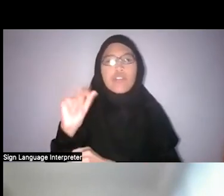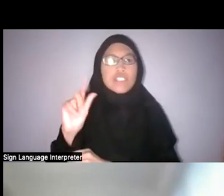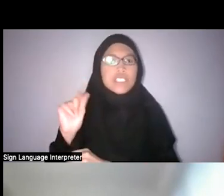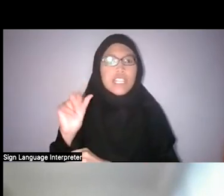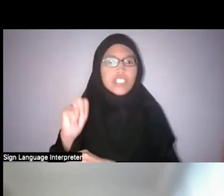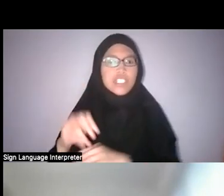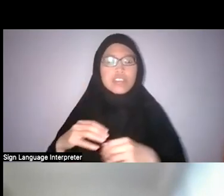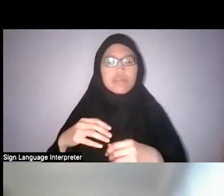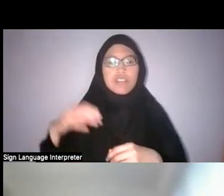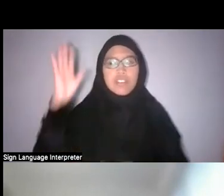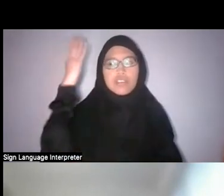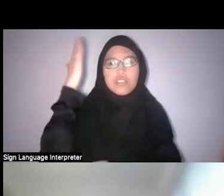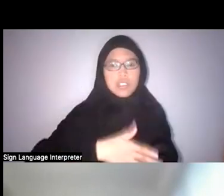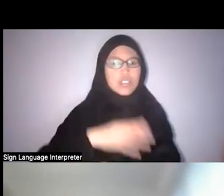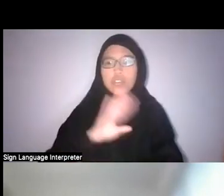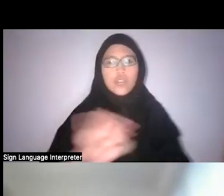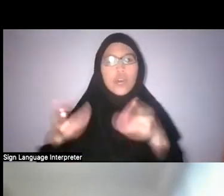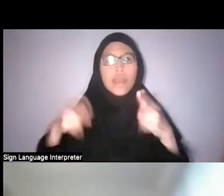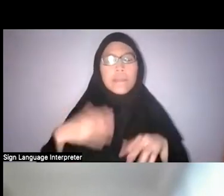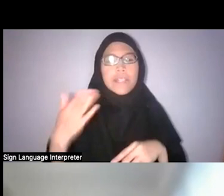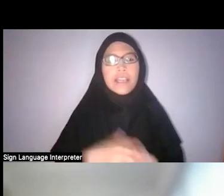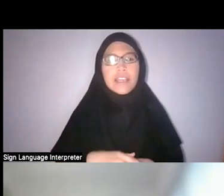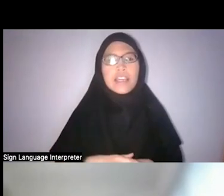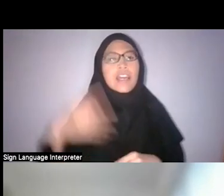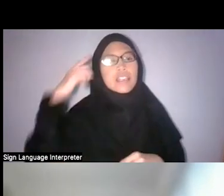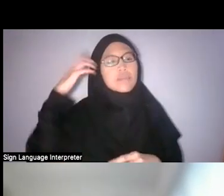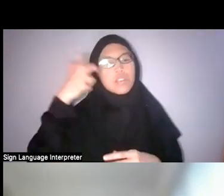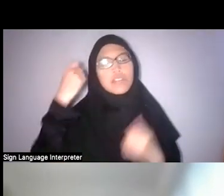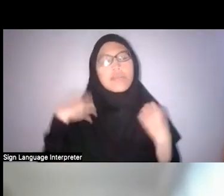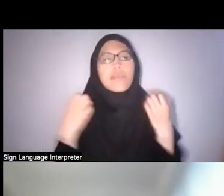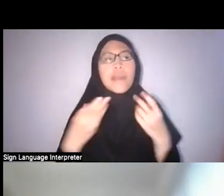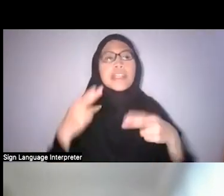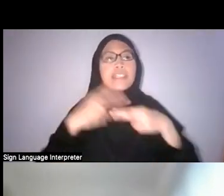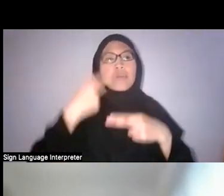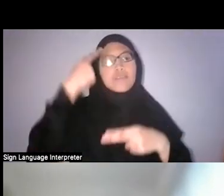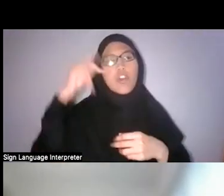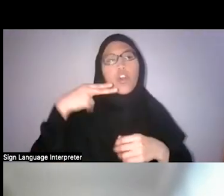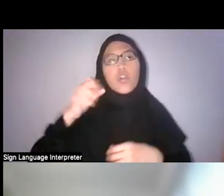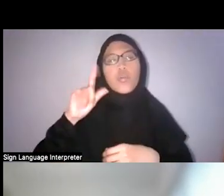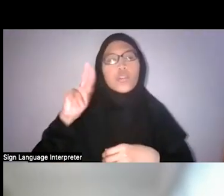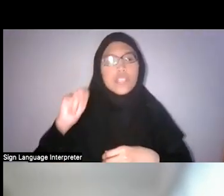So I think the fact that there are so many names for hutan itself in Malay,